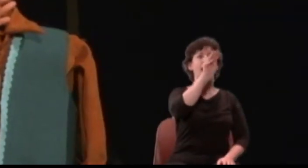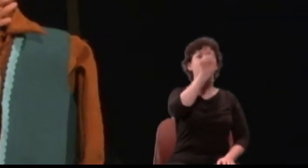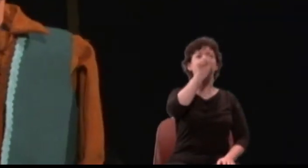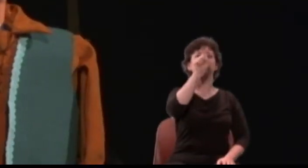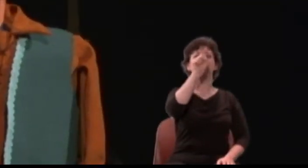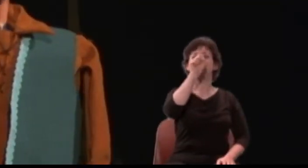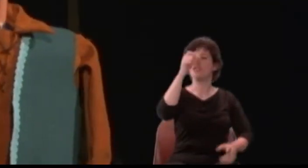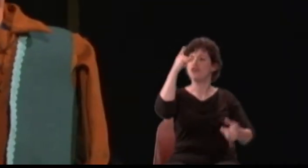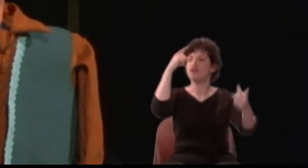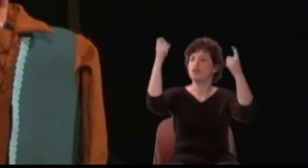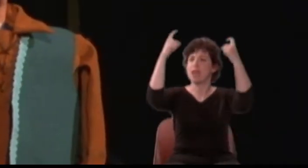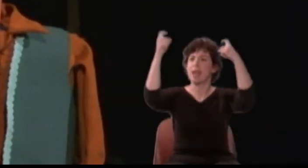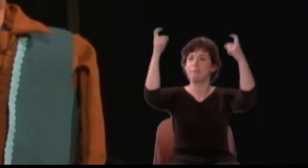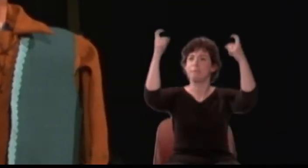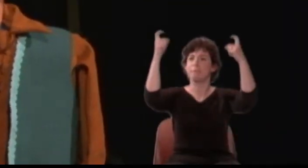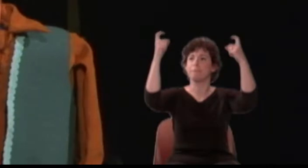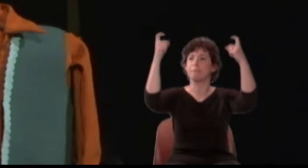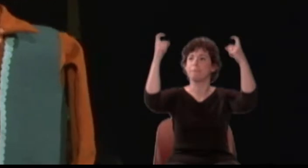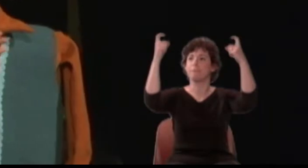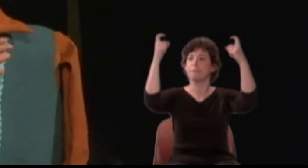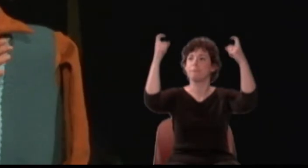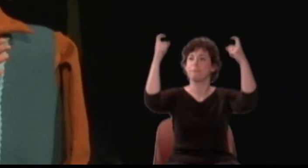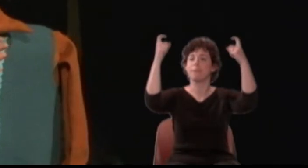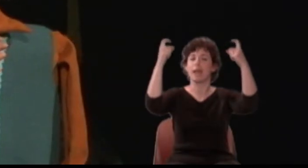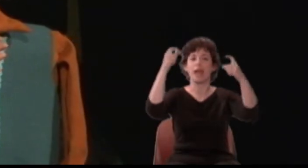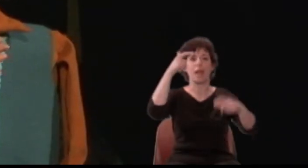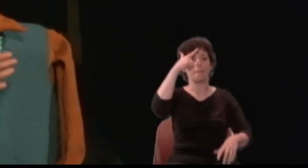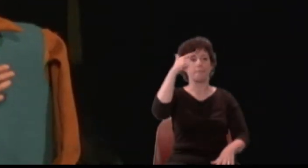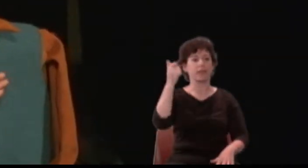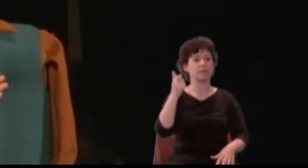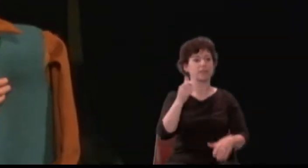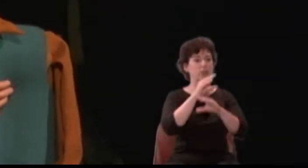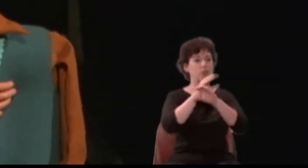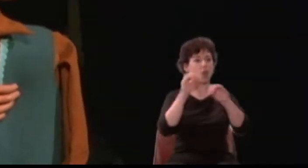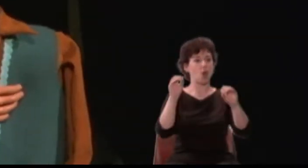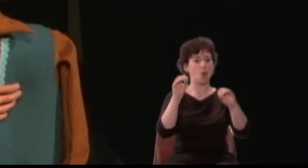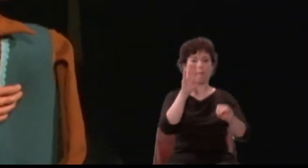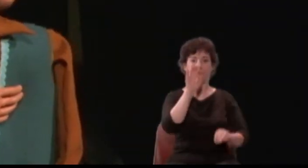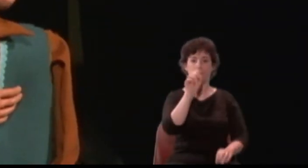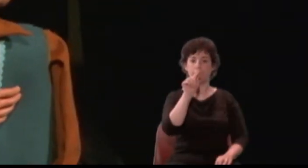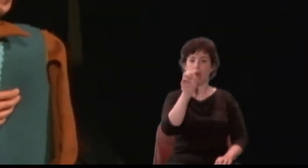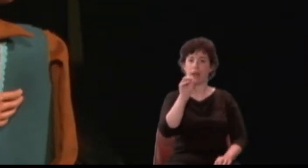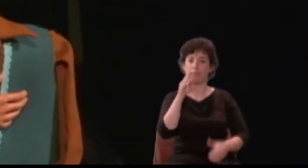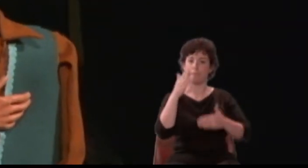Because it hath no bottom; and I will sing it in the latter end of the play,